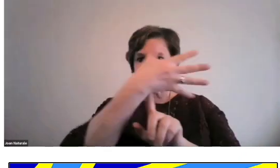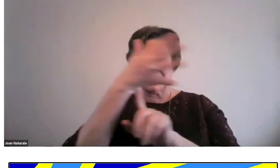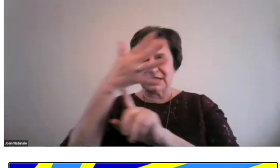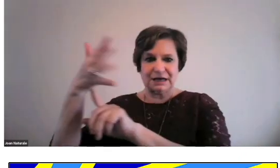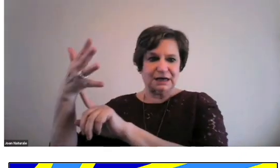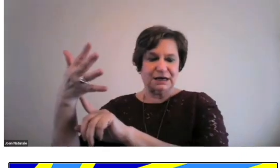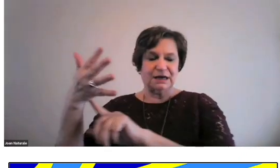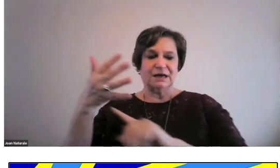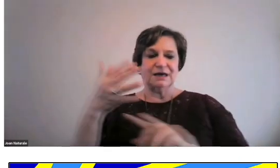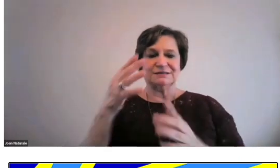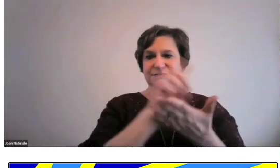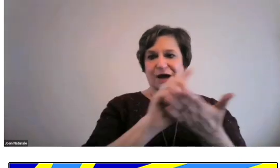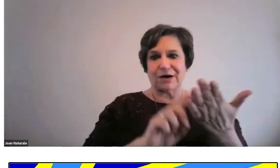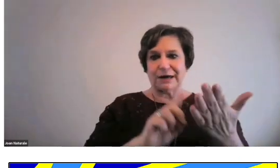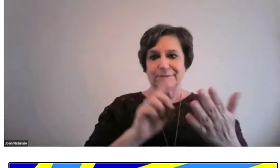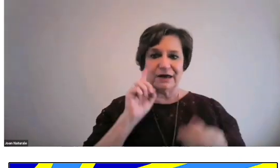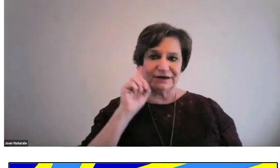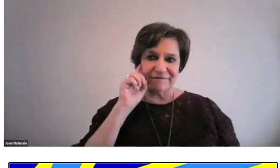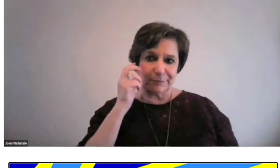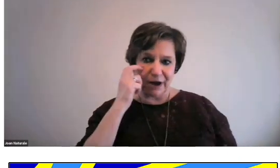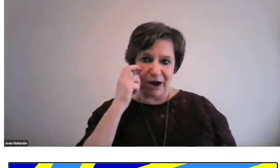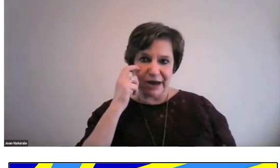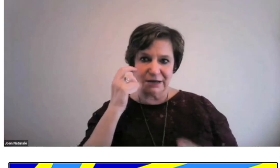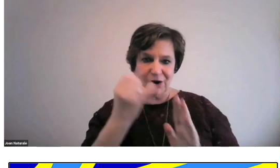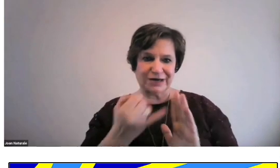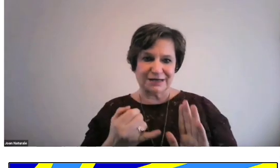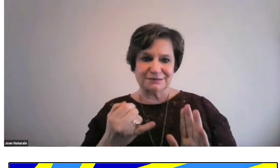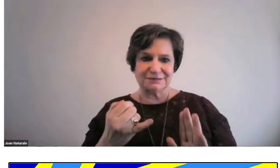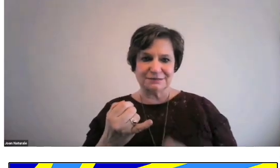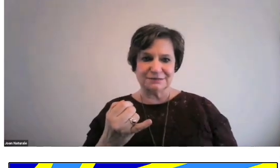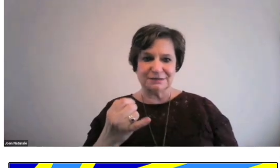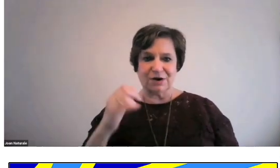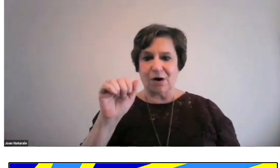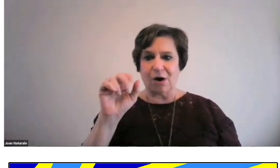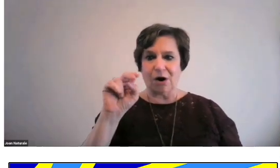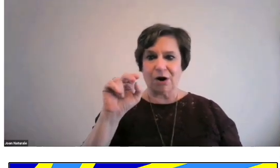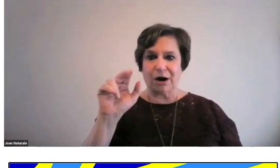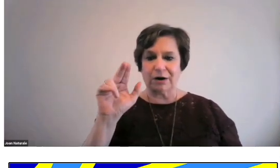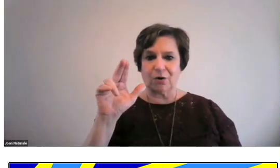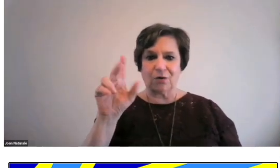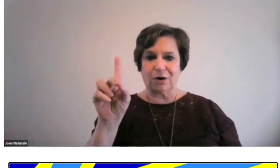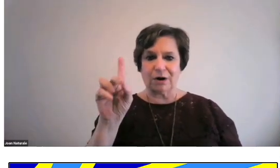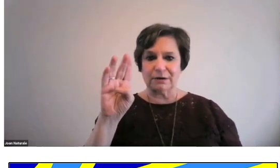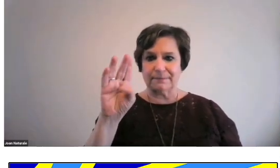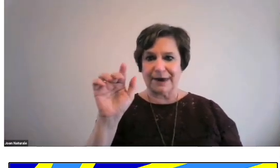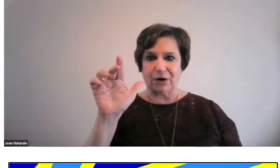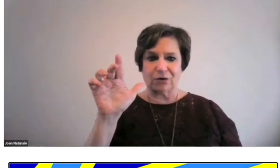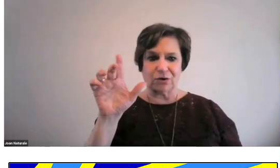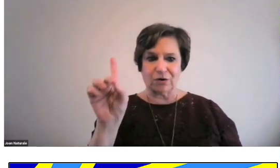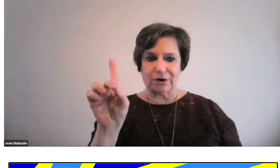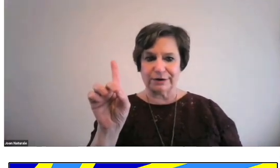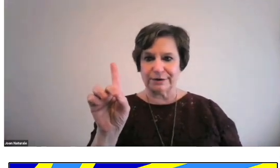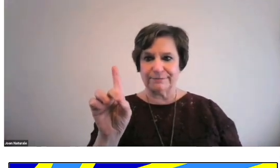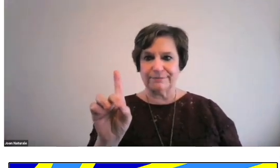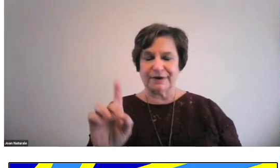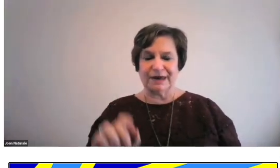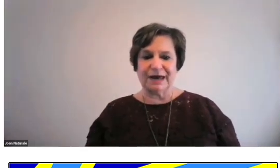Here's an example of a flag designed by a deaf-blind artist, Arnaud Balard.